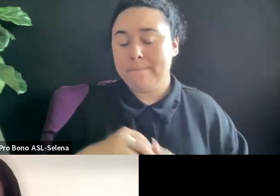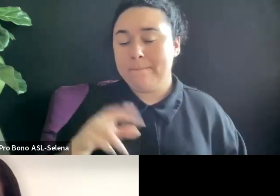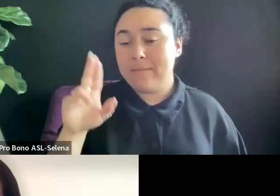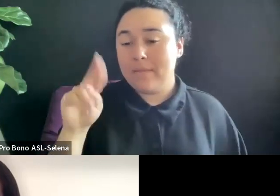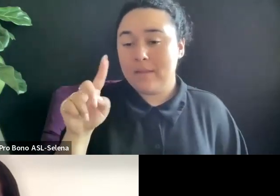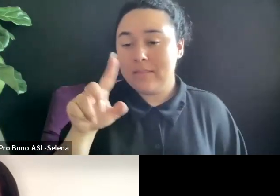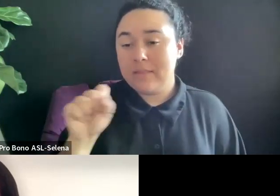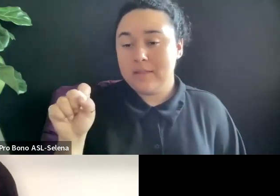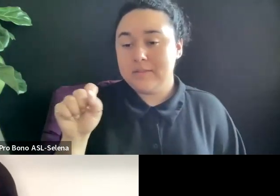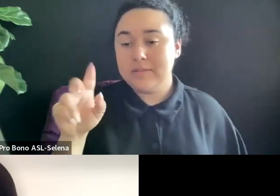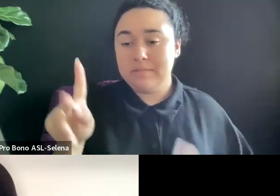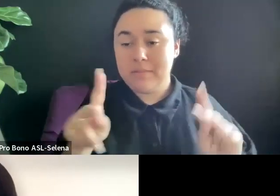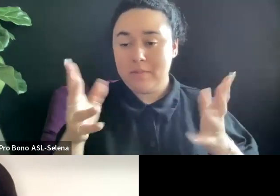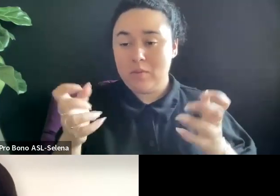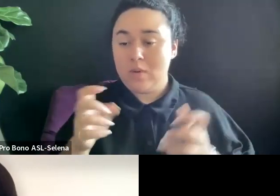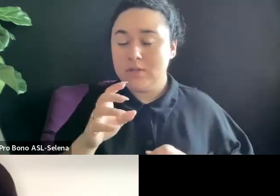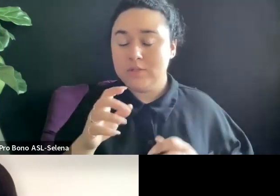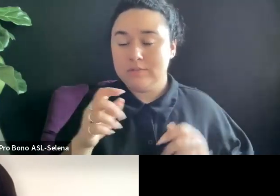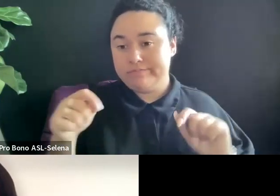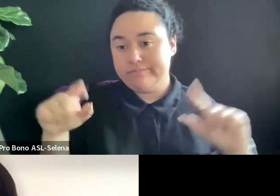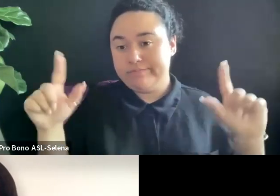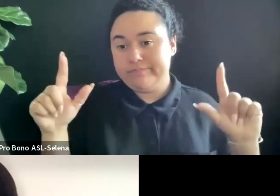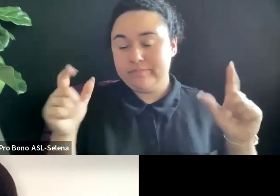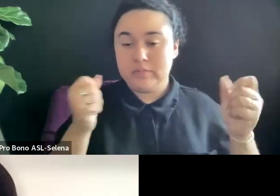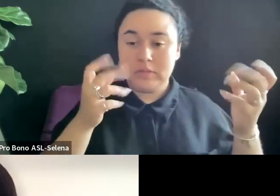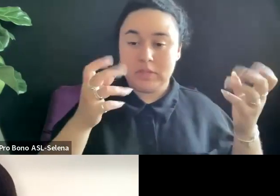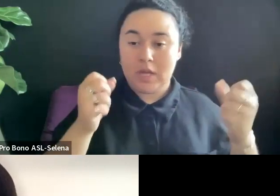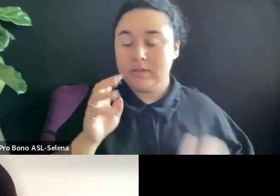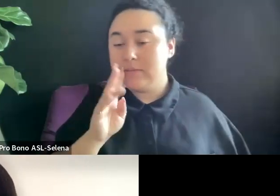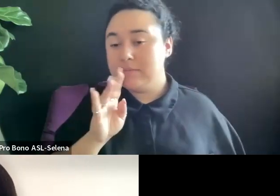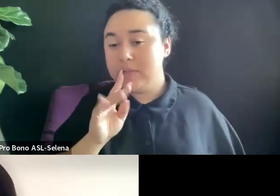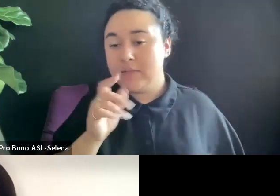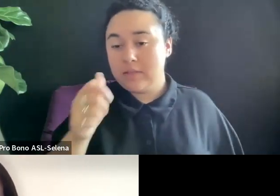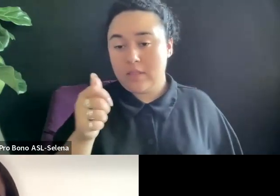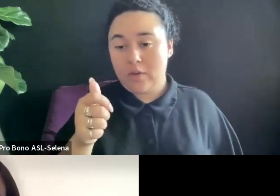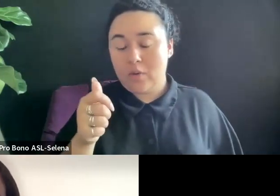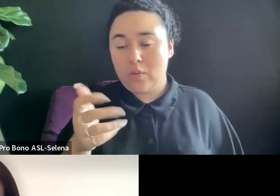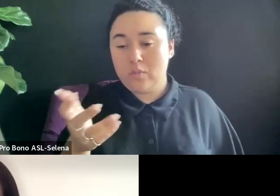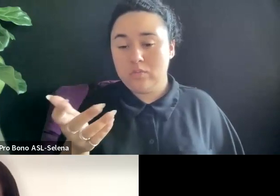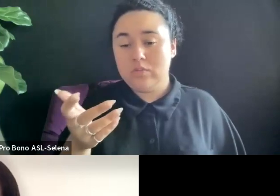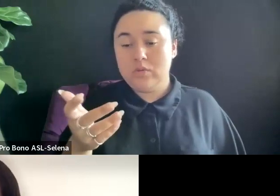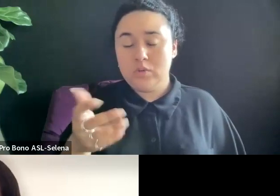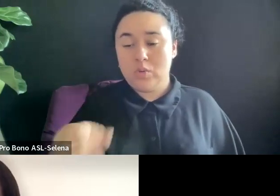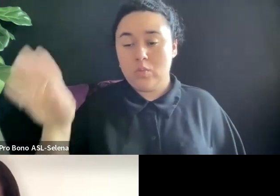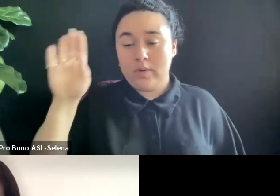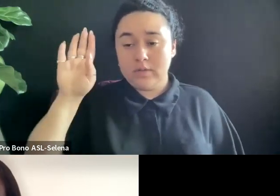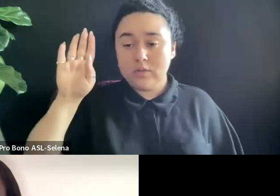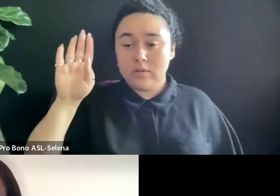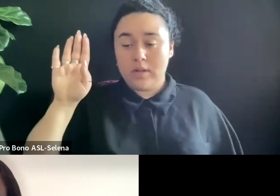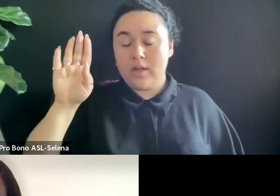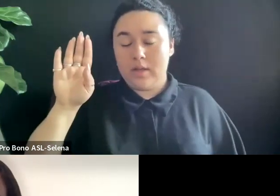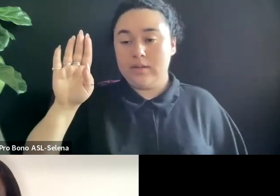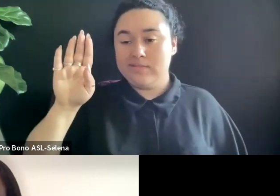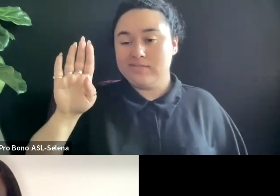UNLESS PEOPLE WOULD LIKE TO ASK THEIR QUESTIONS ON THEIR OWN IN WHICH CASE YOU CAN RAISE YOUR